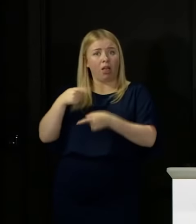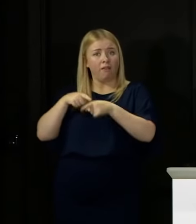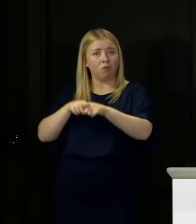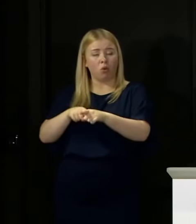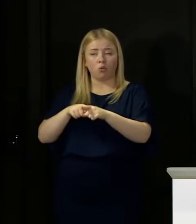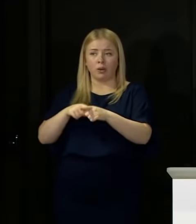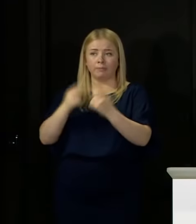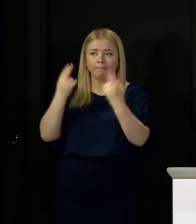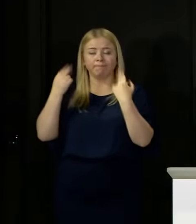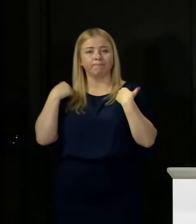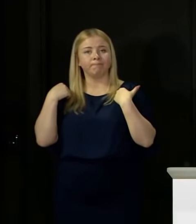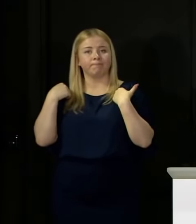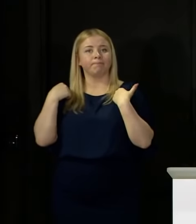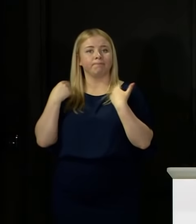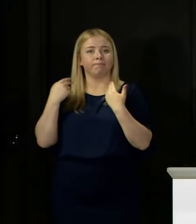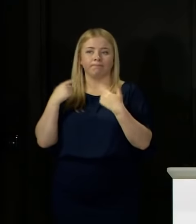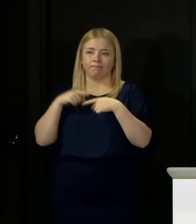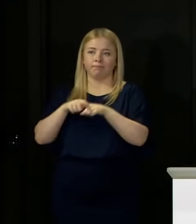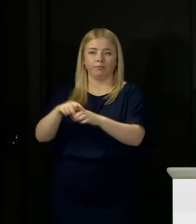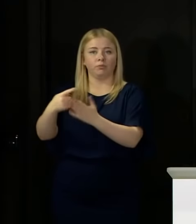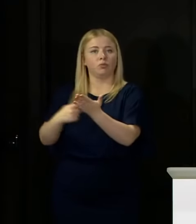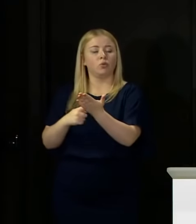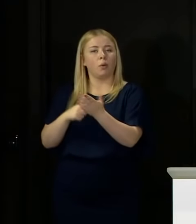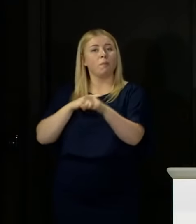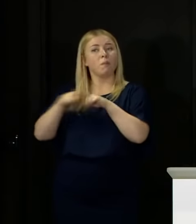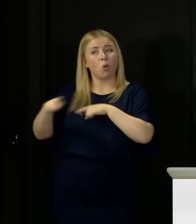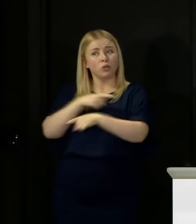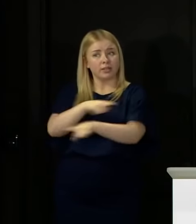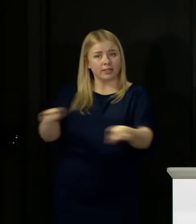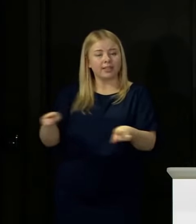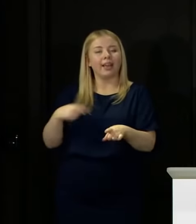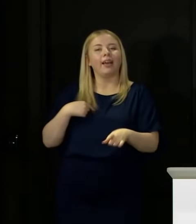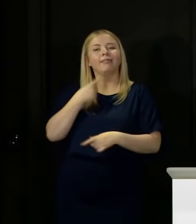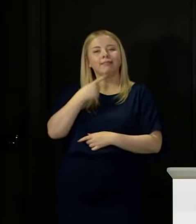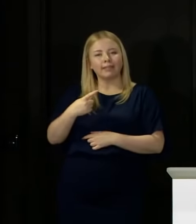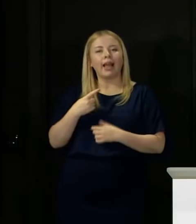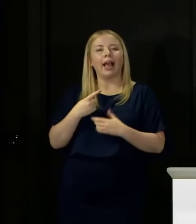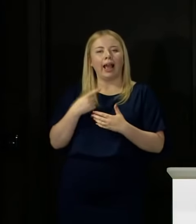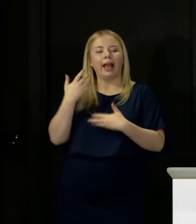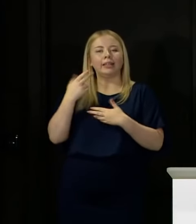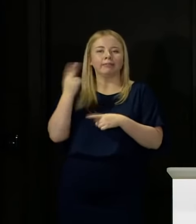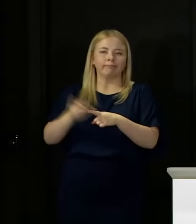You know, as I have said over the past few days here, I think all of us need to check